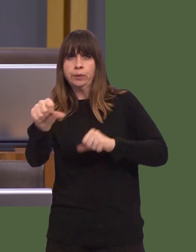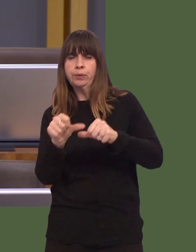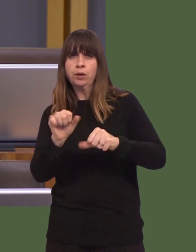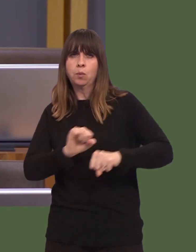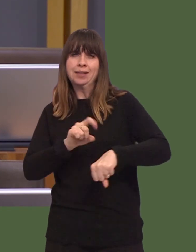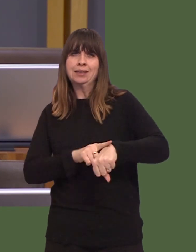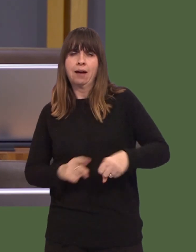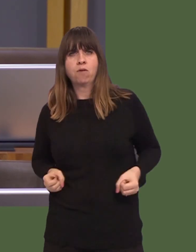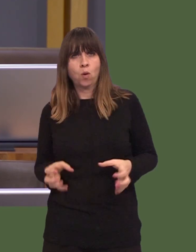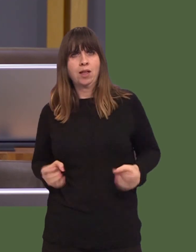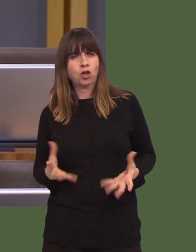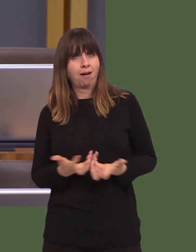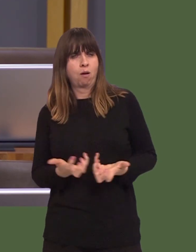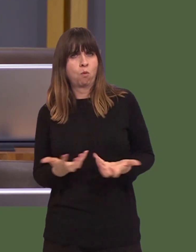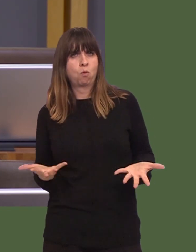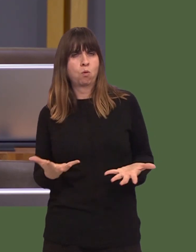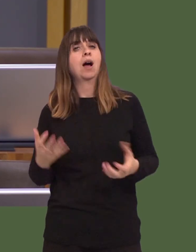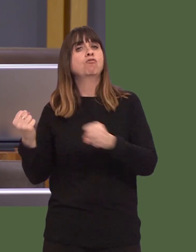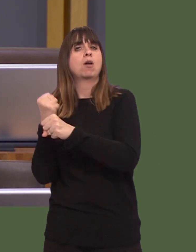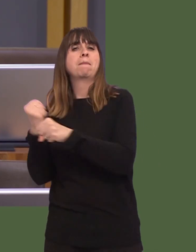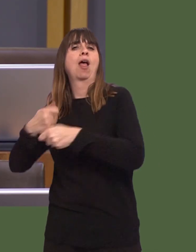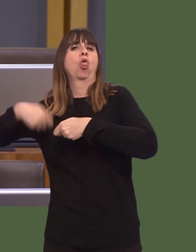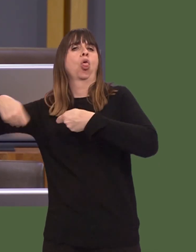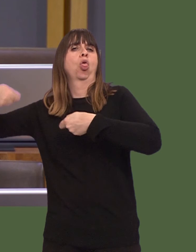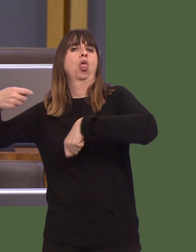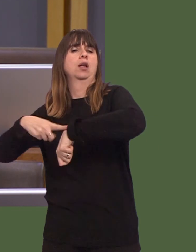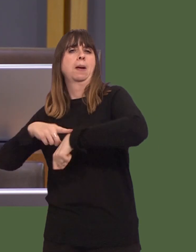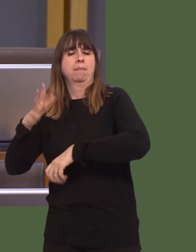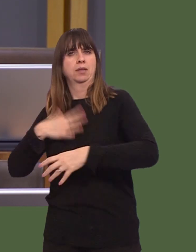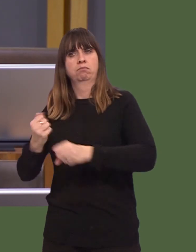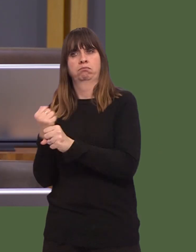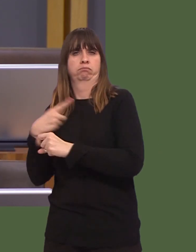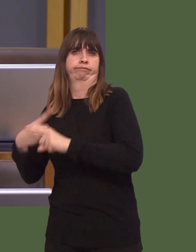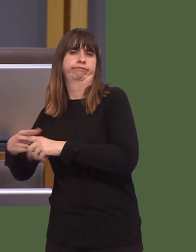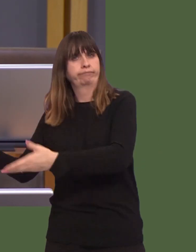and ensure timely repairs to this essential element of a disabled personís support?